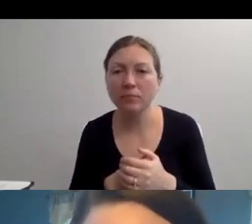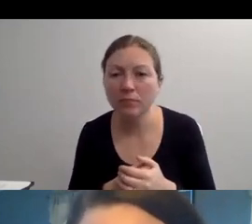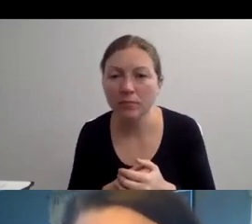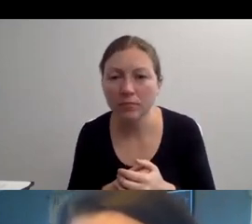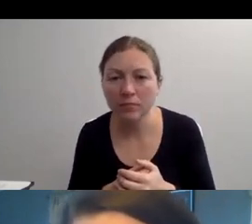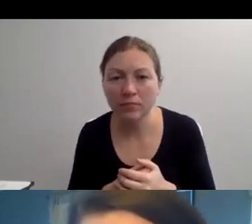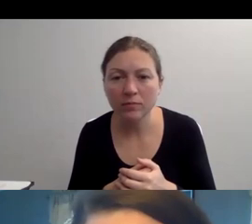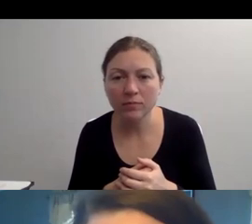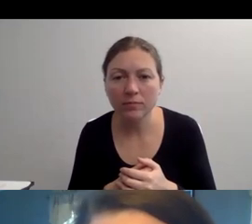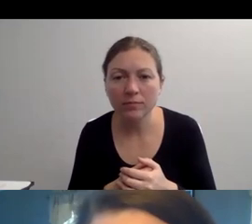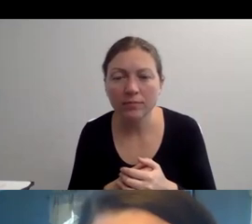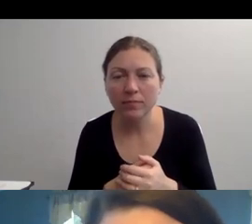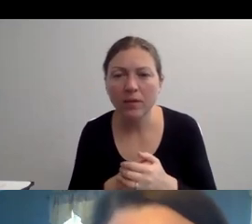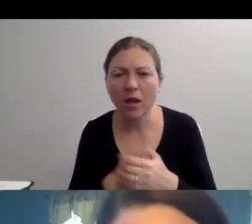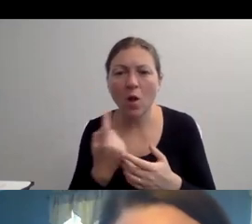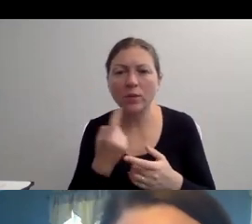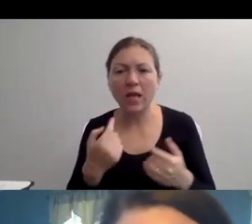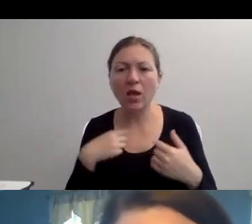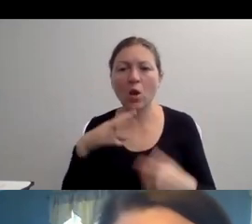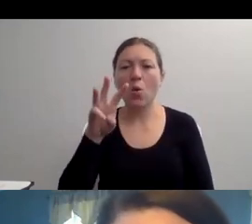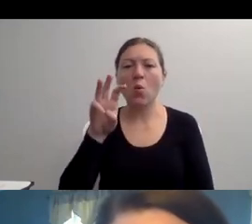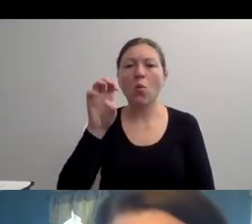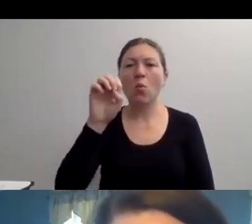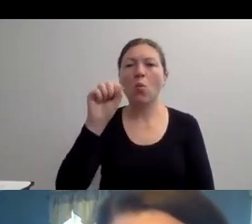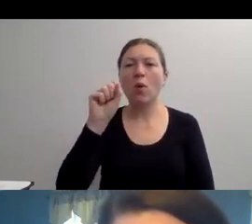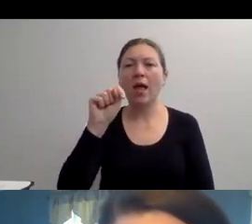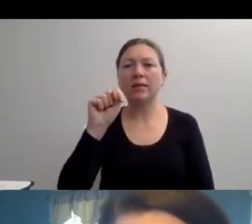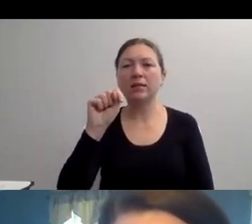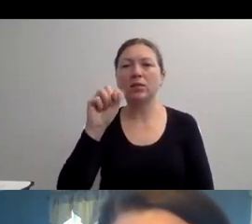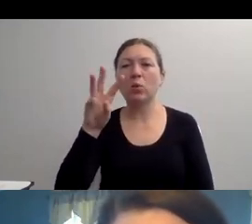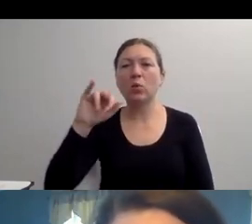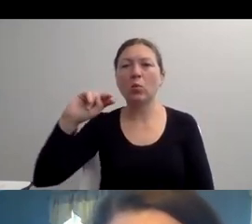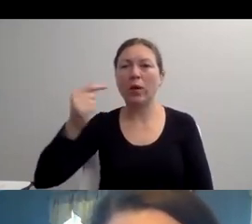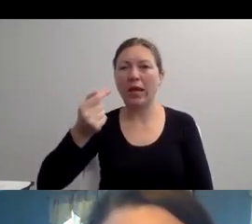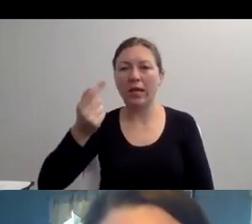"WE'RE BETTER THAN WHERE WE WERE BEFORE, BUT WE'RE NOT FAR ENOUGH.